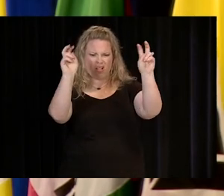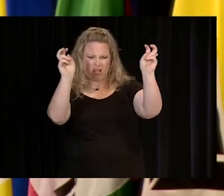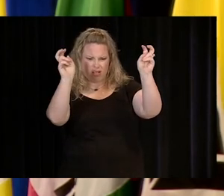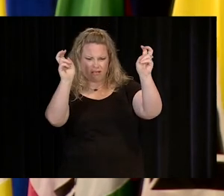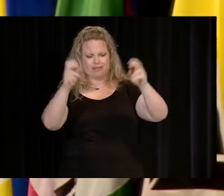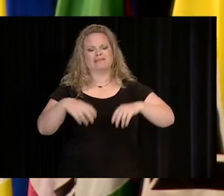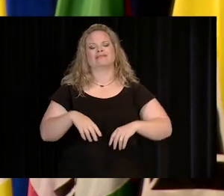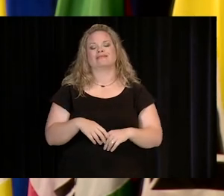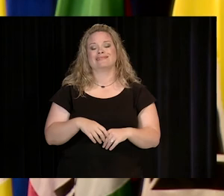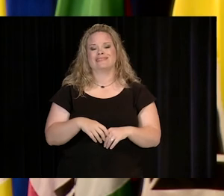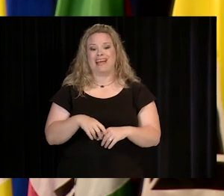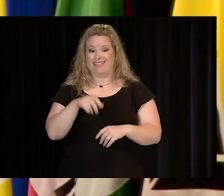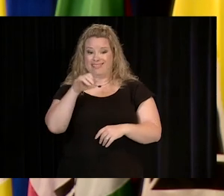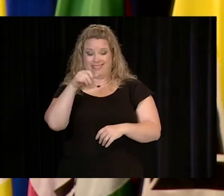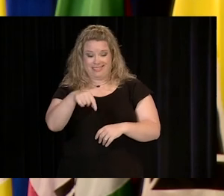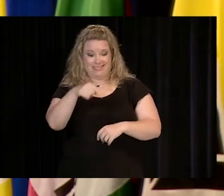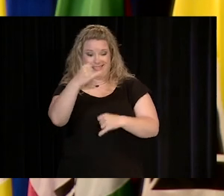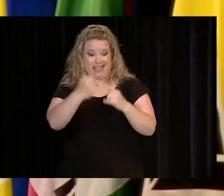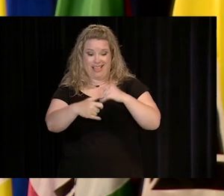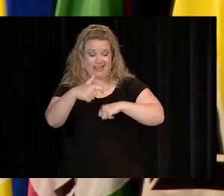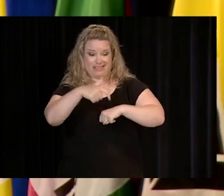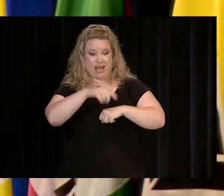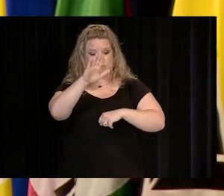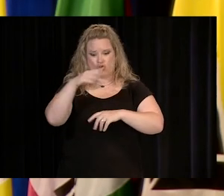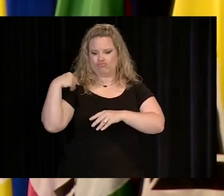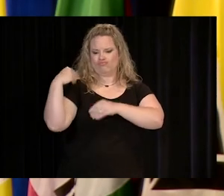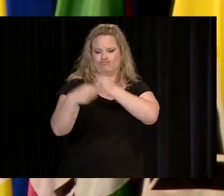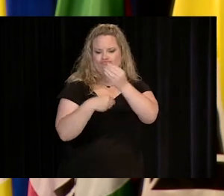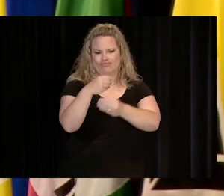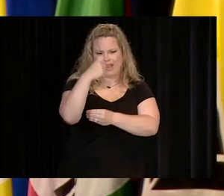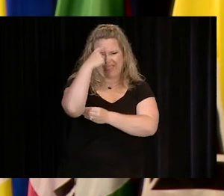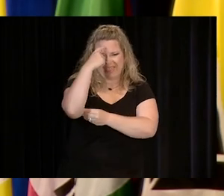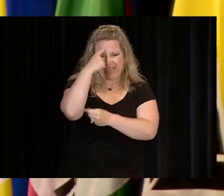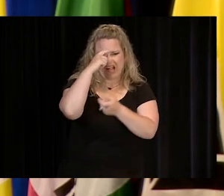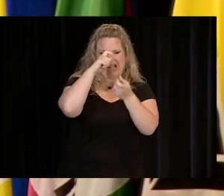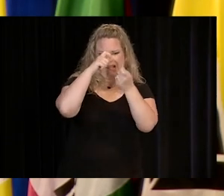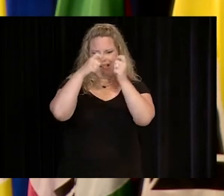AND THIS IS PROBABLY NOT THE LAST TIME YOUR TRADITIONAL WAY OF THINKING WILL HAVE TO SHIFT.